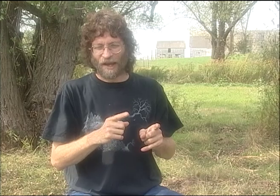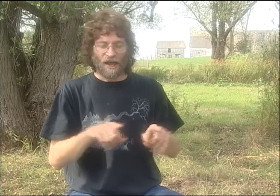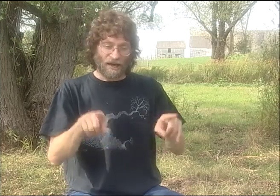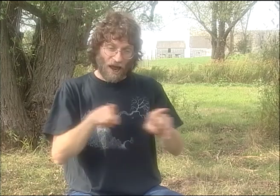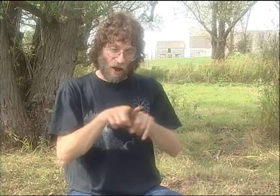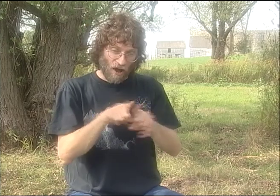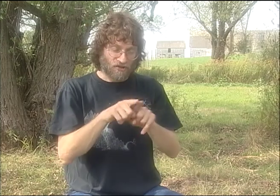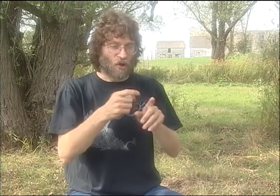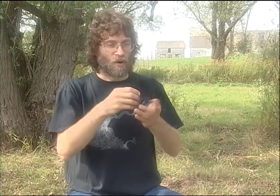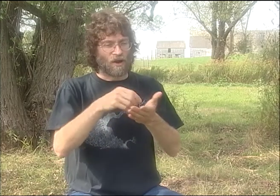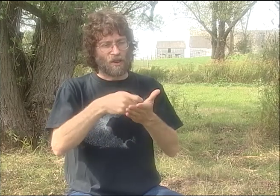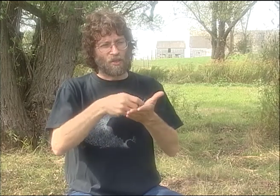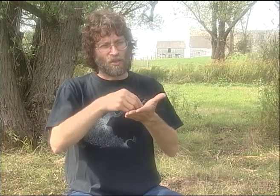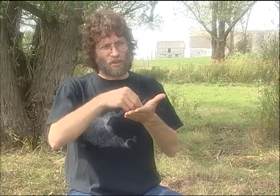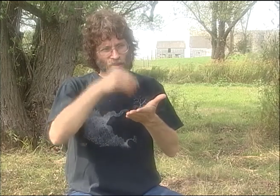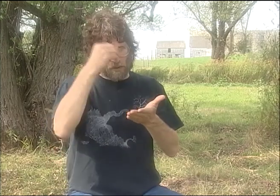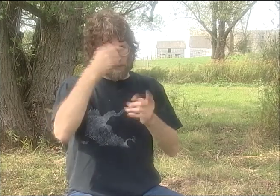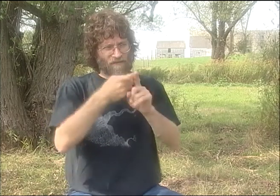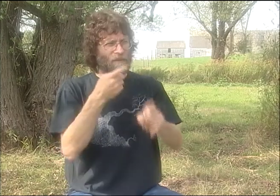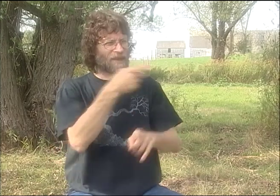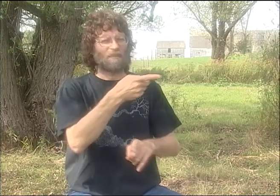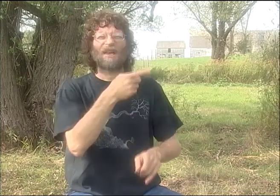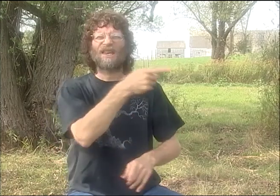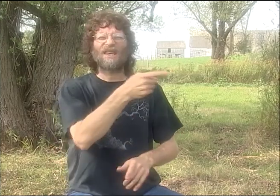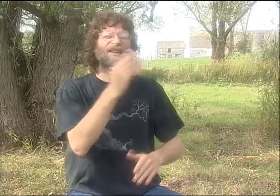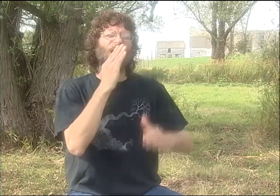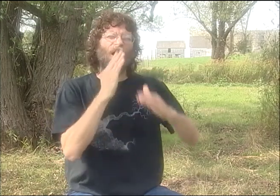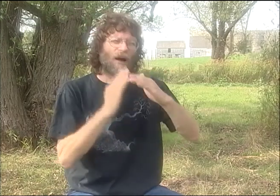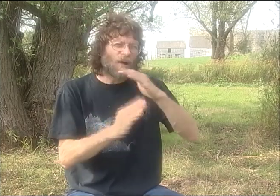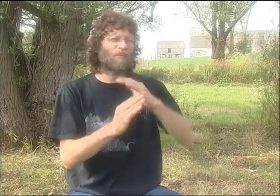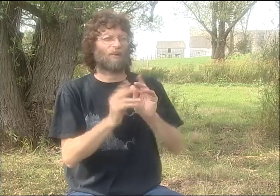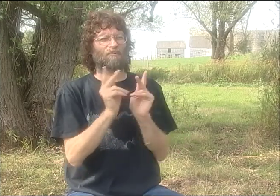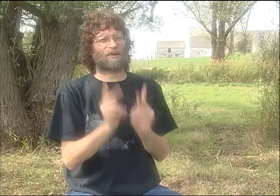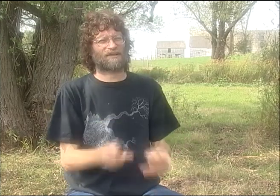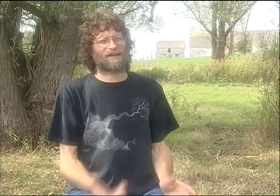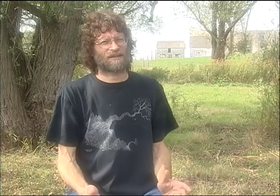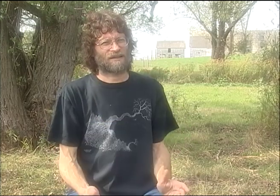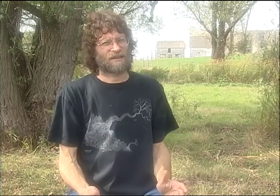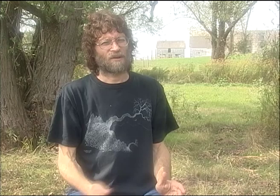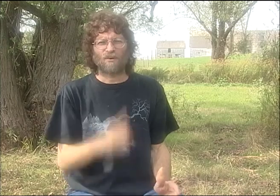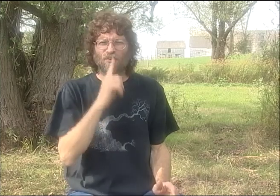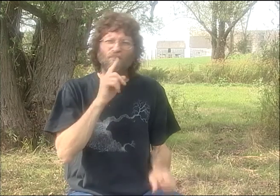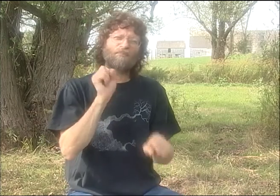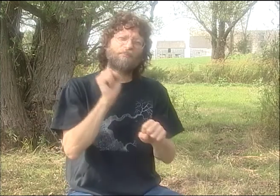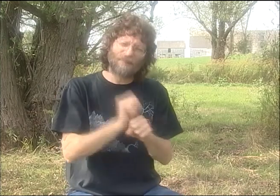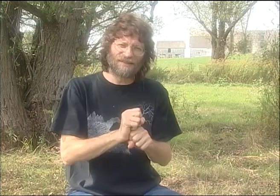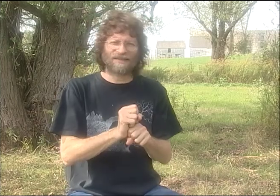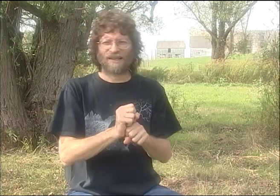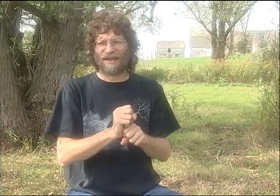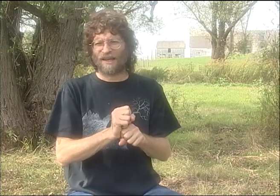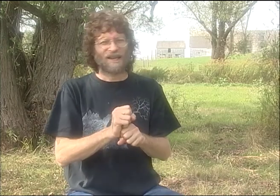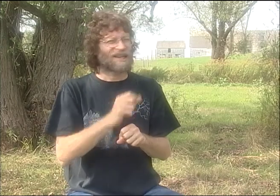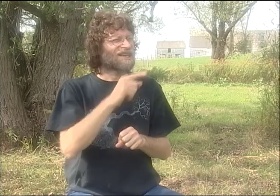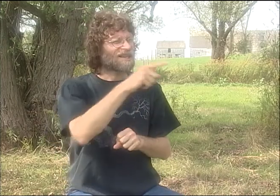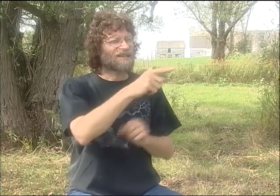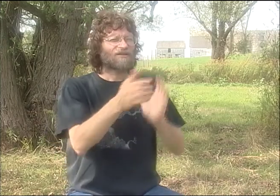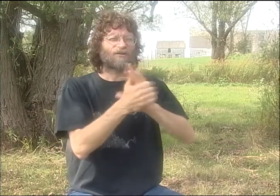HOW TO REALLY GET THOSE IMAGES. "OH, THAT'S SIGN LANGUAGE." I ACTUALLY LEARNED IT BETTER JUST FROM WATCHING POETRY.